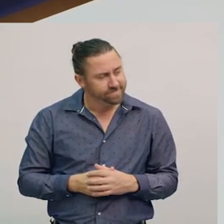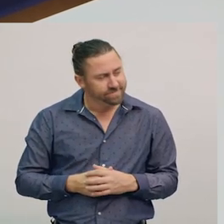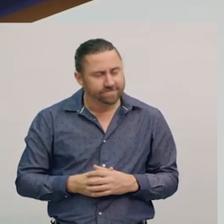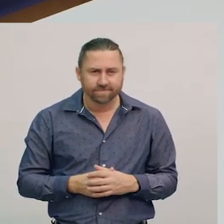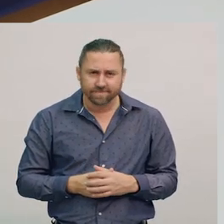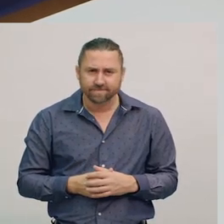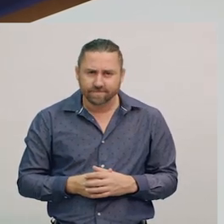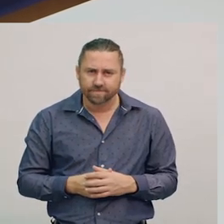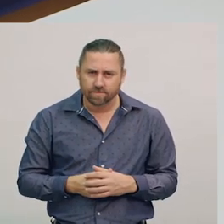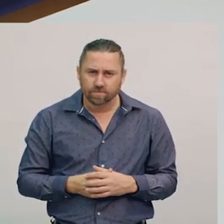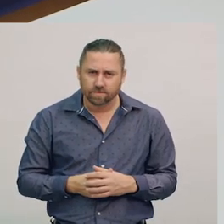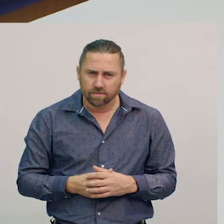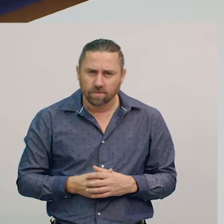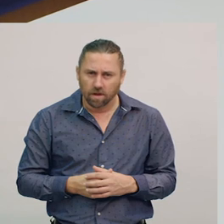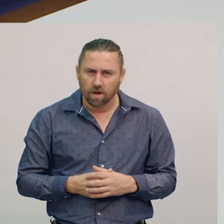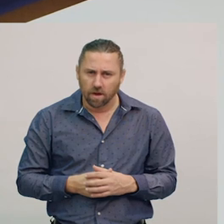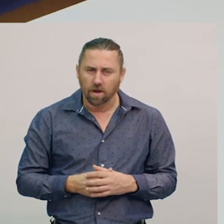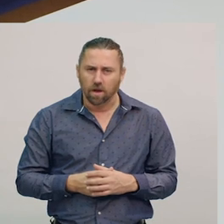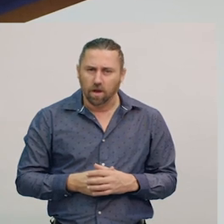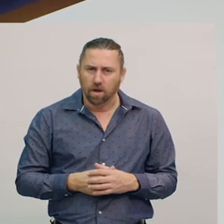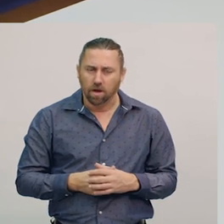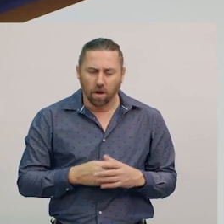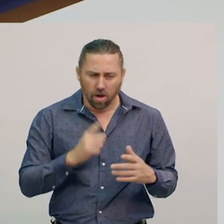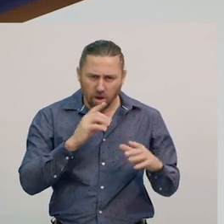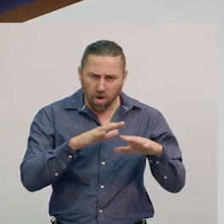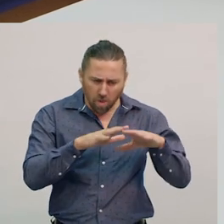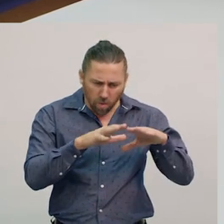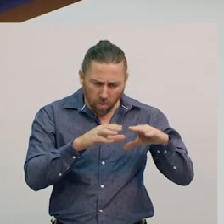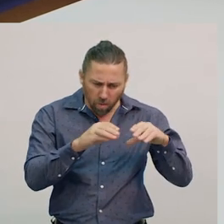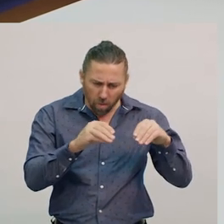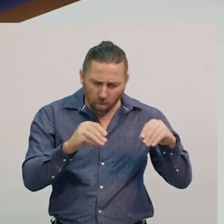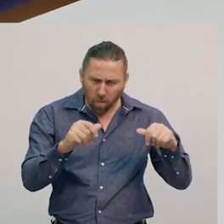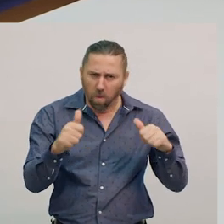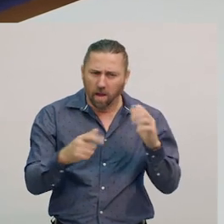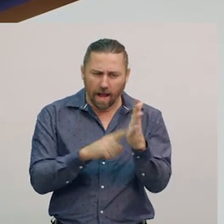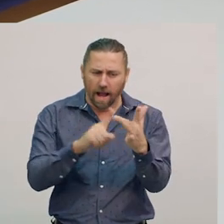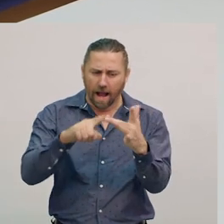I can see it’s going smooth and it’s looking a bit liquid-y.